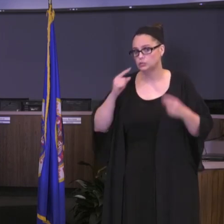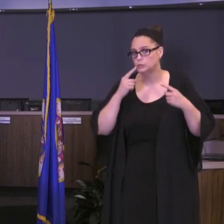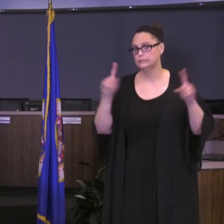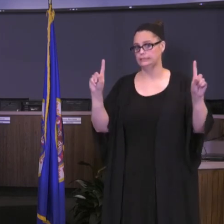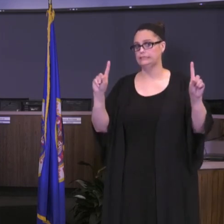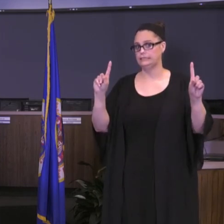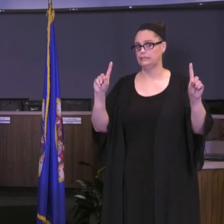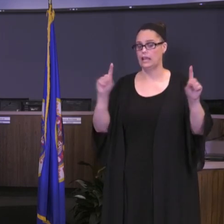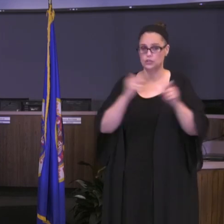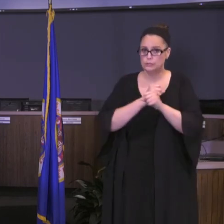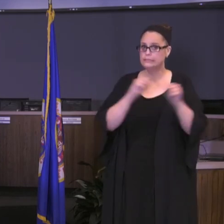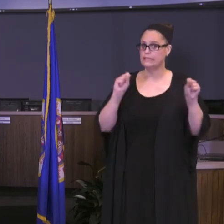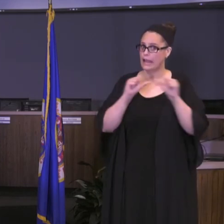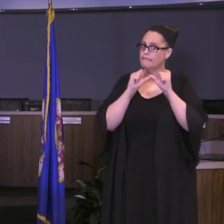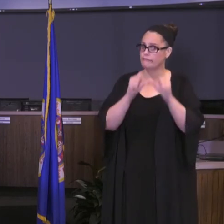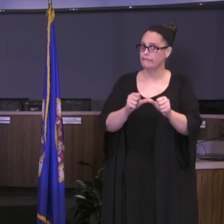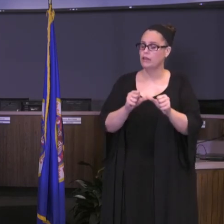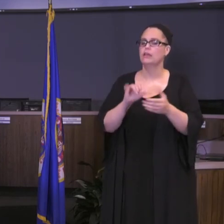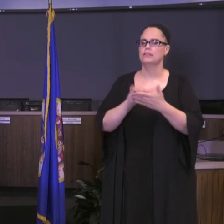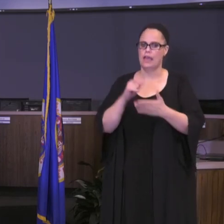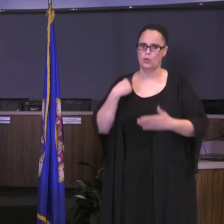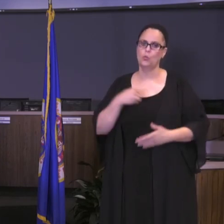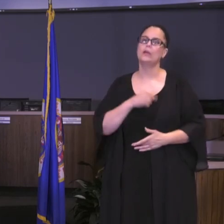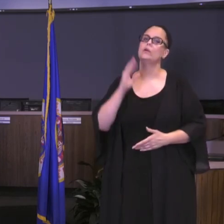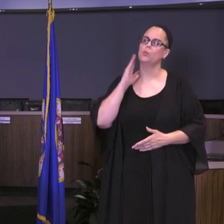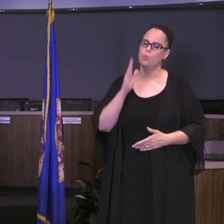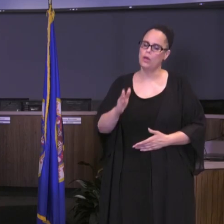Saint Paul Public Schools that we're going to offer